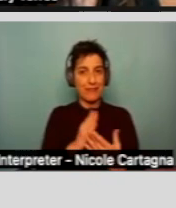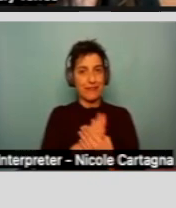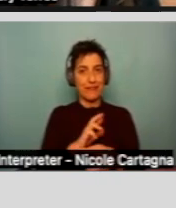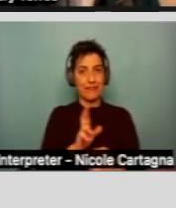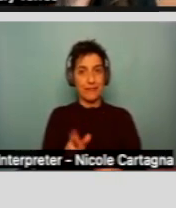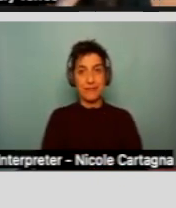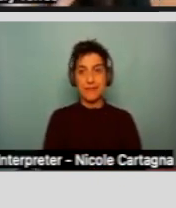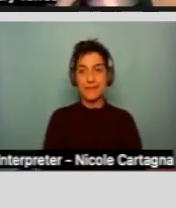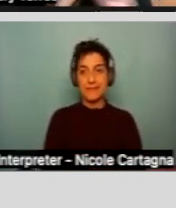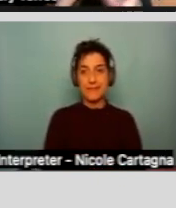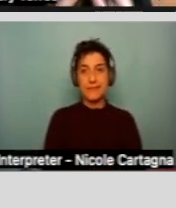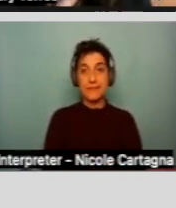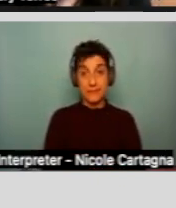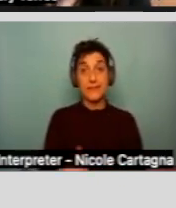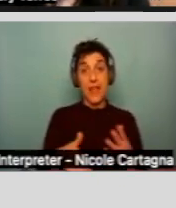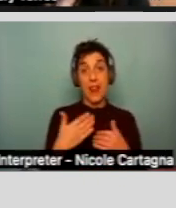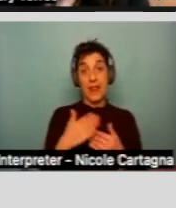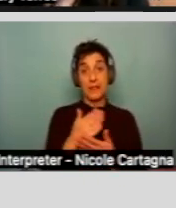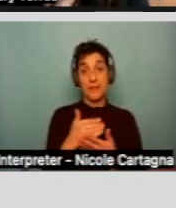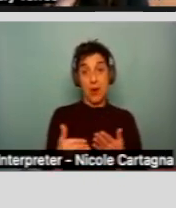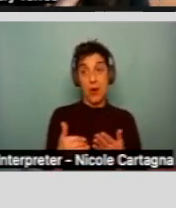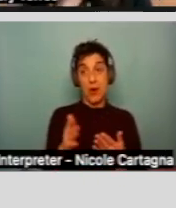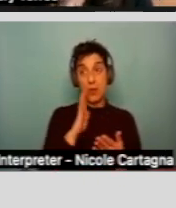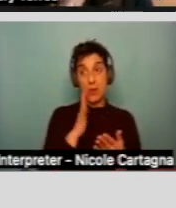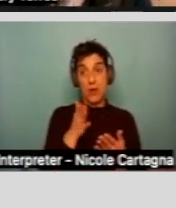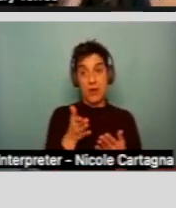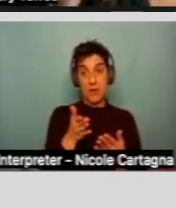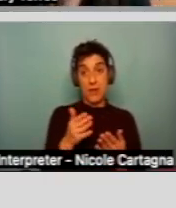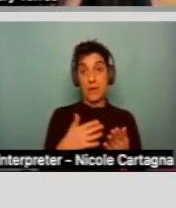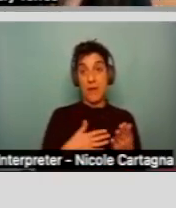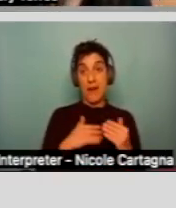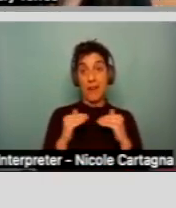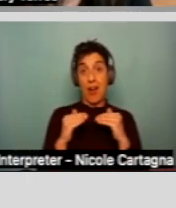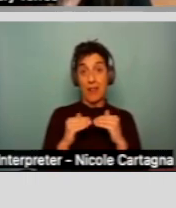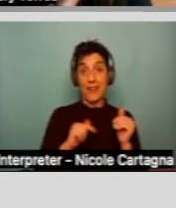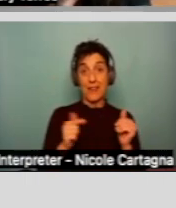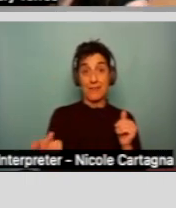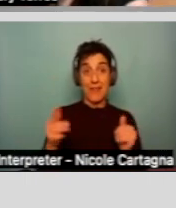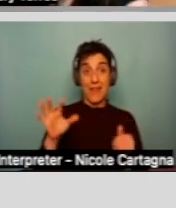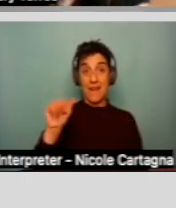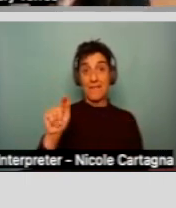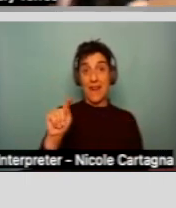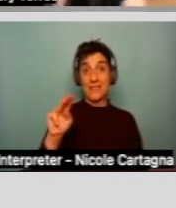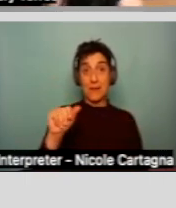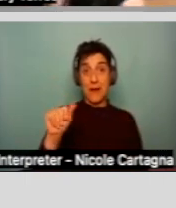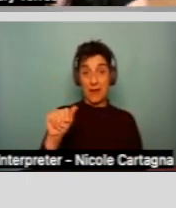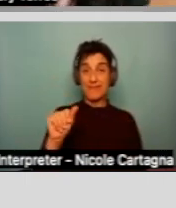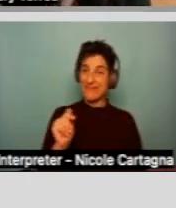So, the next part will be my colleague, Fatima. So, yeah, I'll go ahead and pass it.